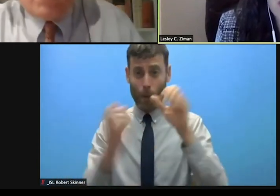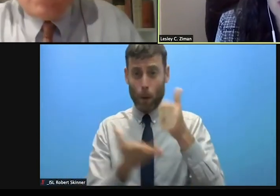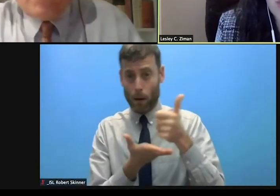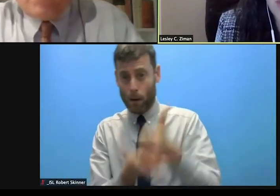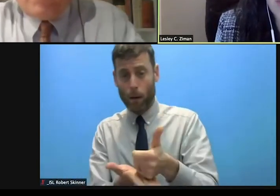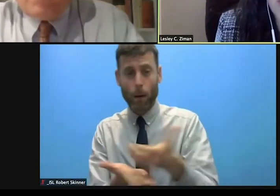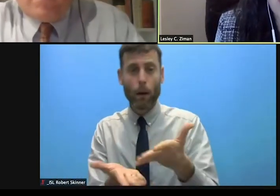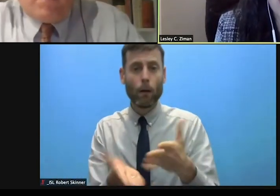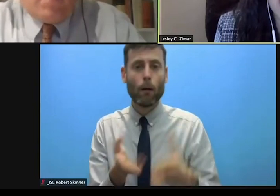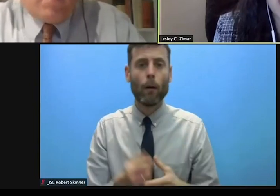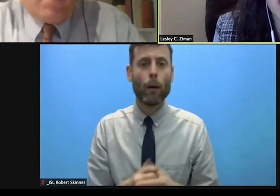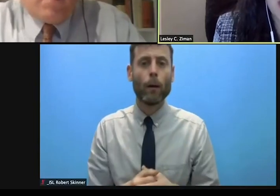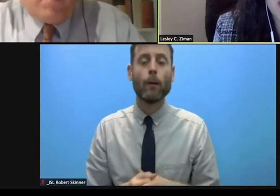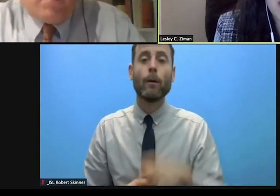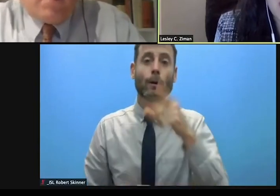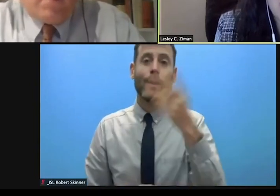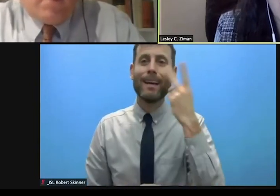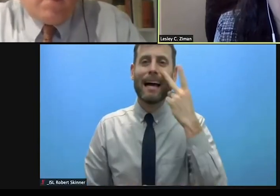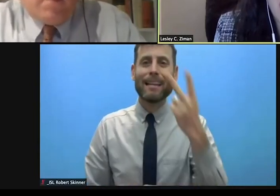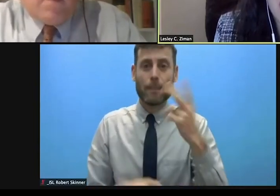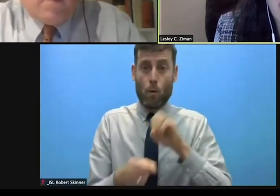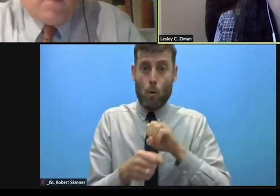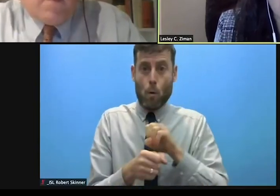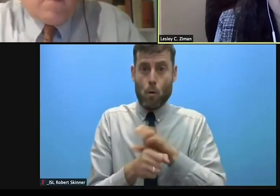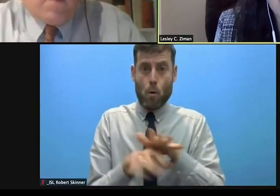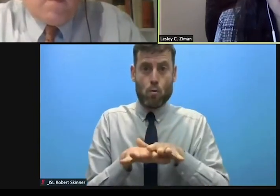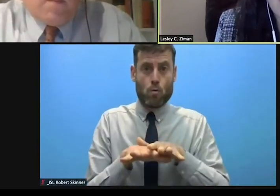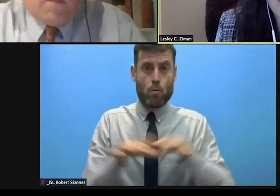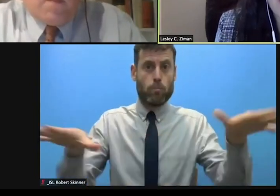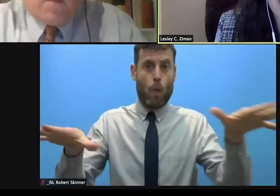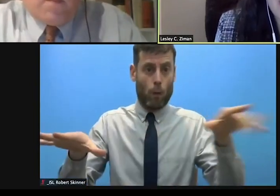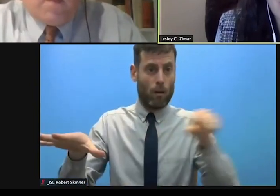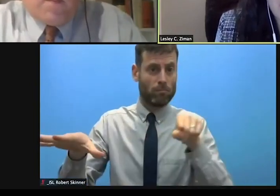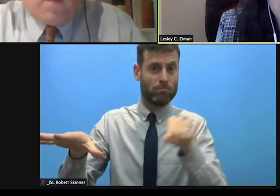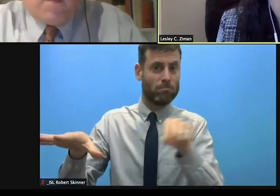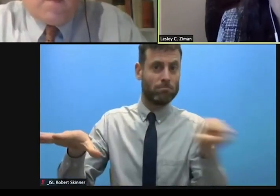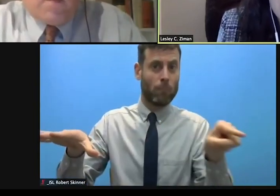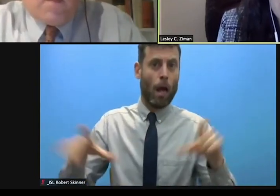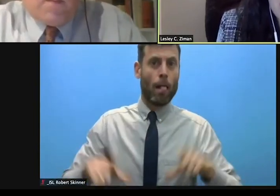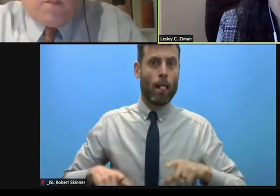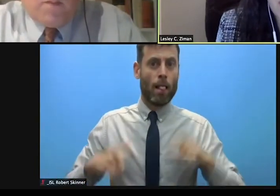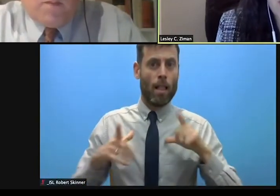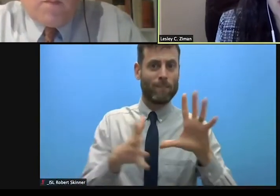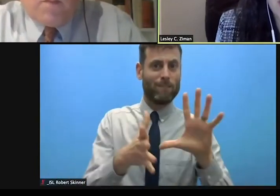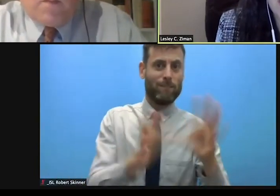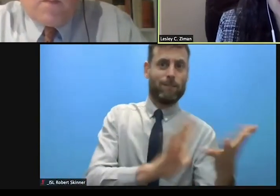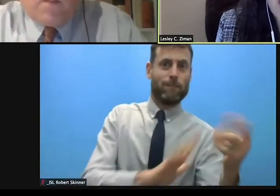as a result of COVID 19. And we all need to do more collectively to dress this deterioration.